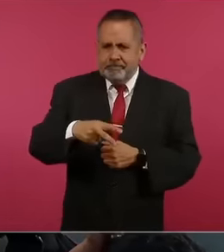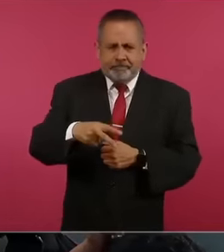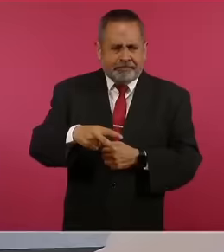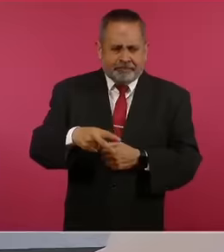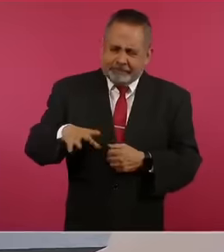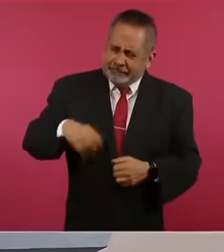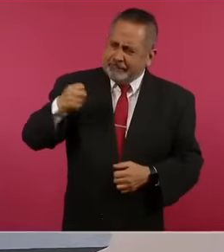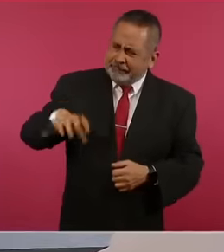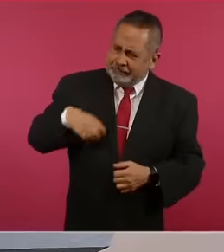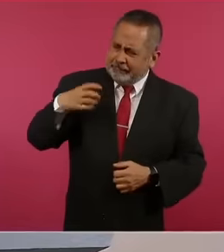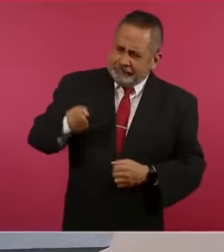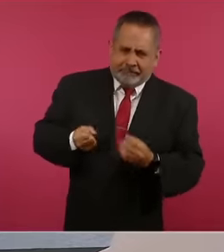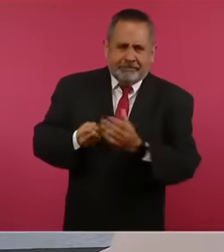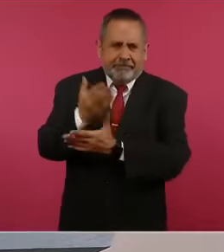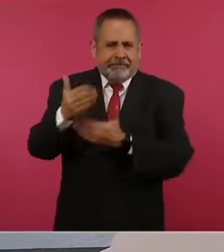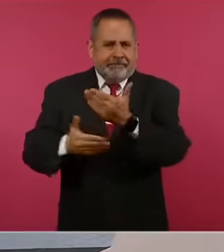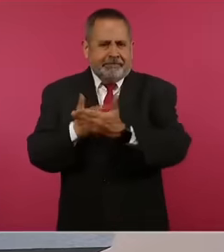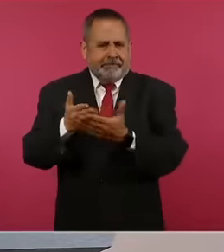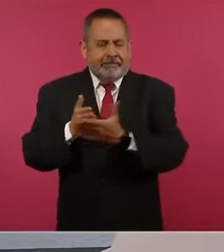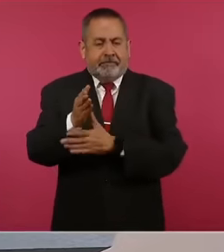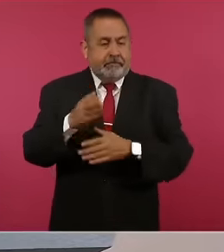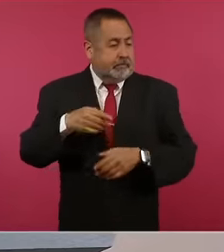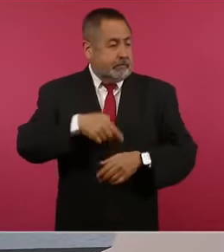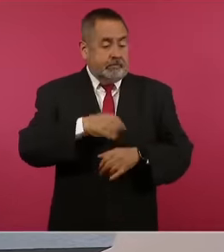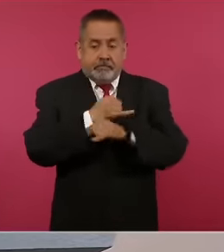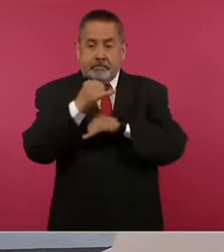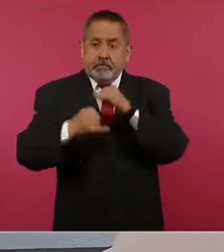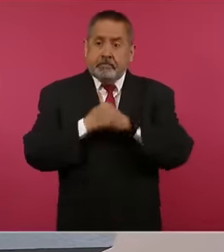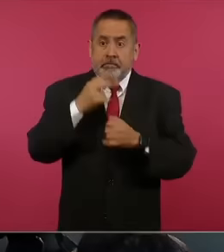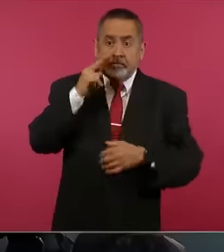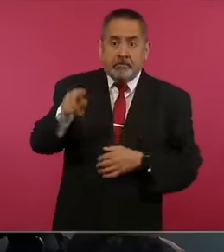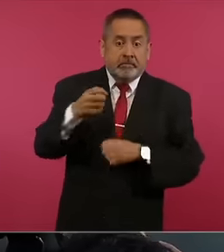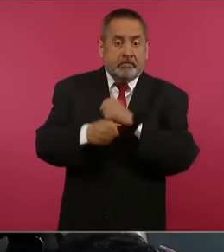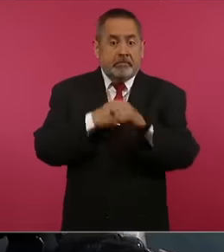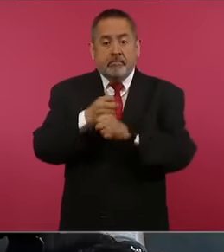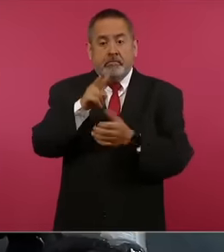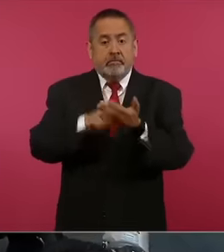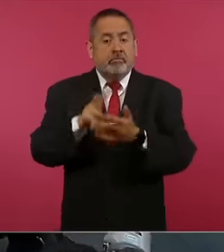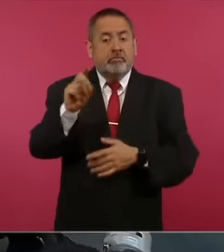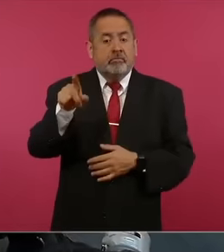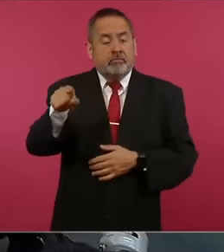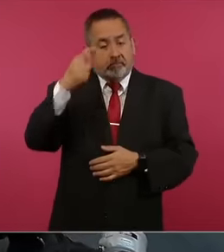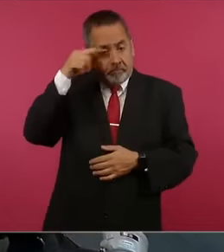according to international analysts, that by 2030 Mexico is projected to be one of the